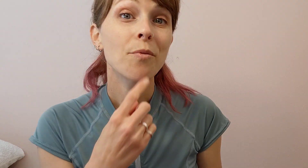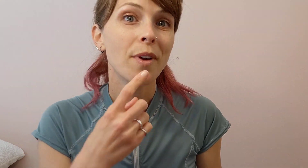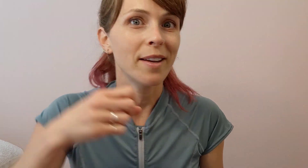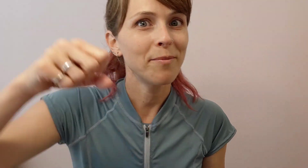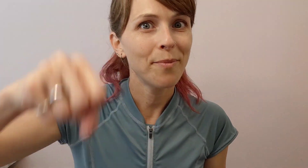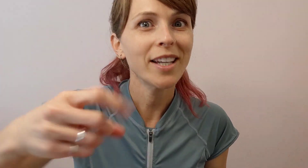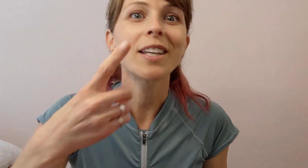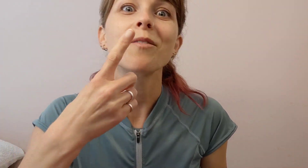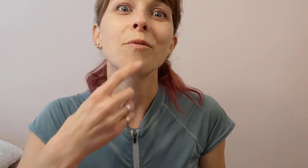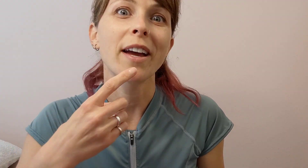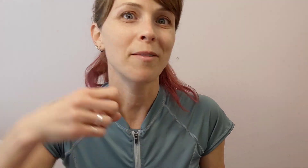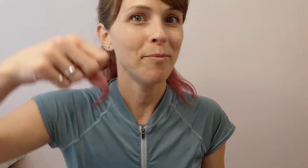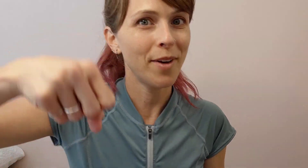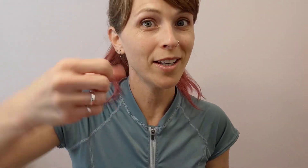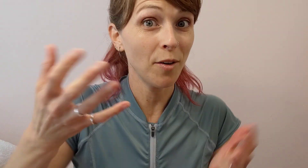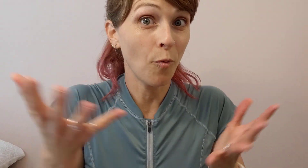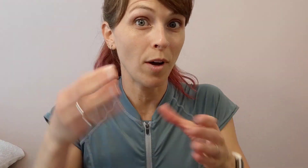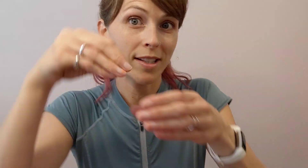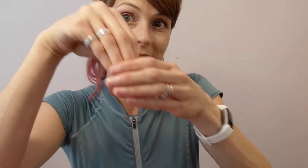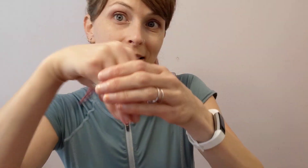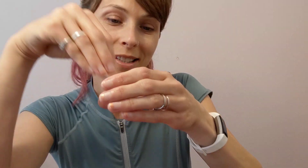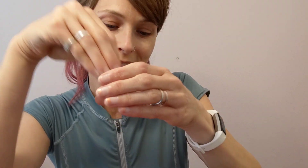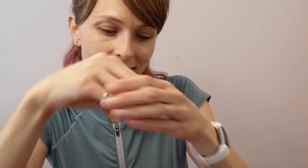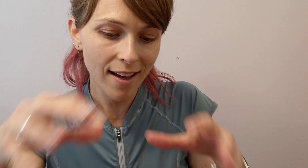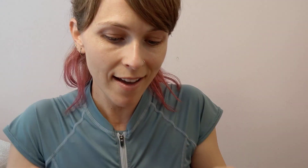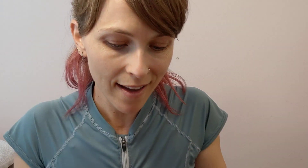Red bucket, red bucket, what's inside?